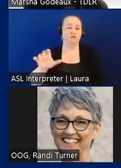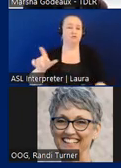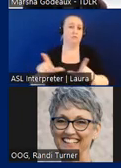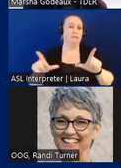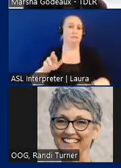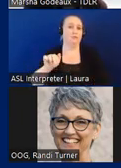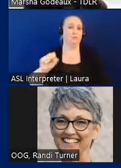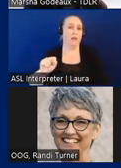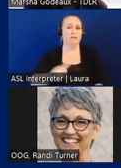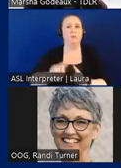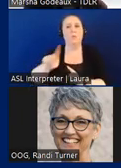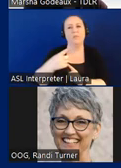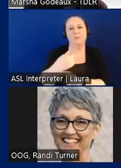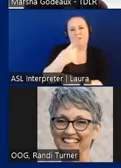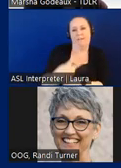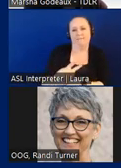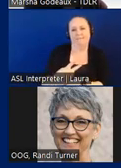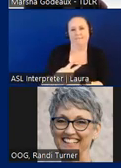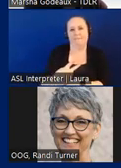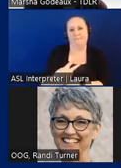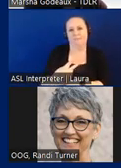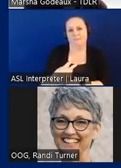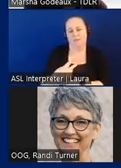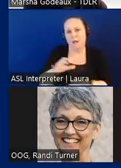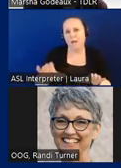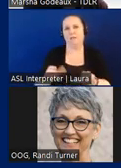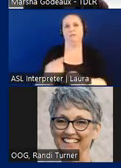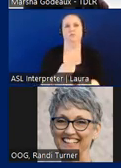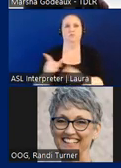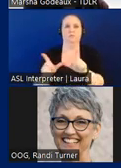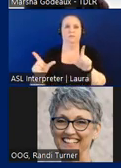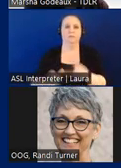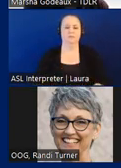half of those are active with you actively use their license to put it into perspective